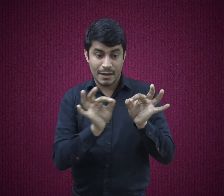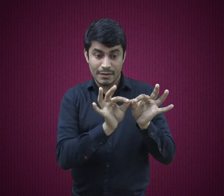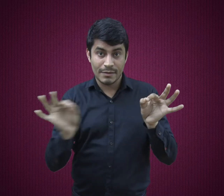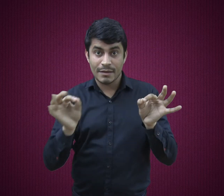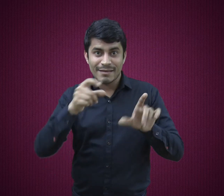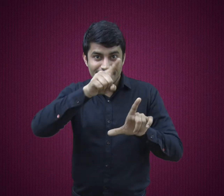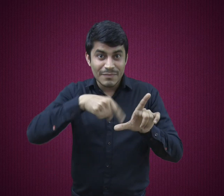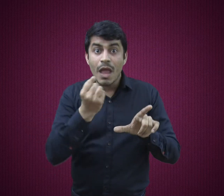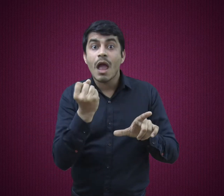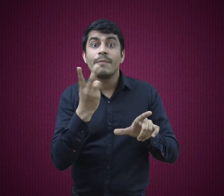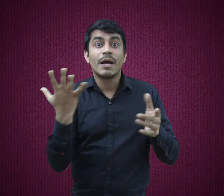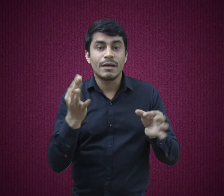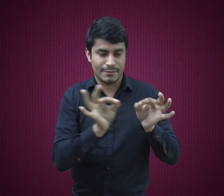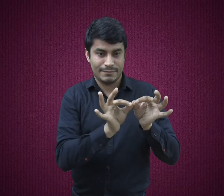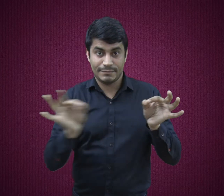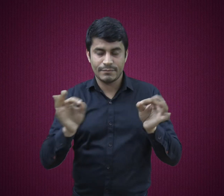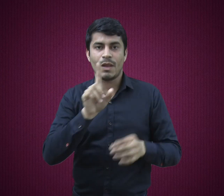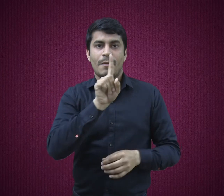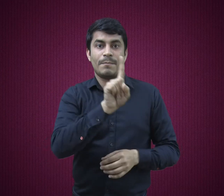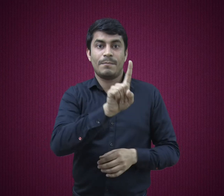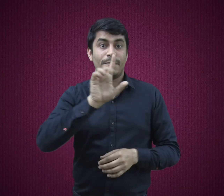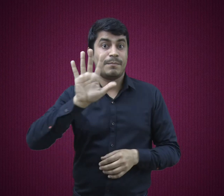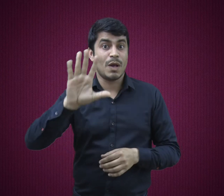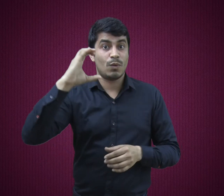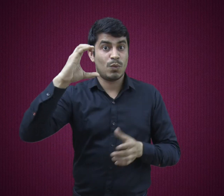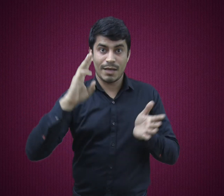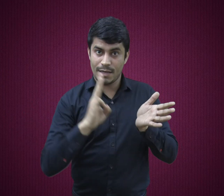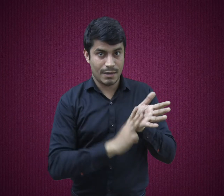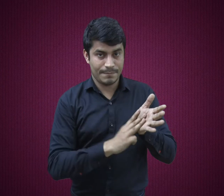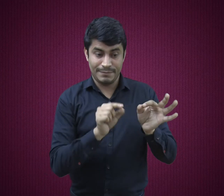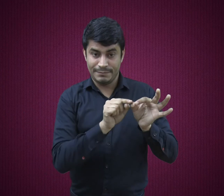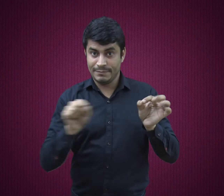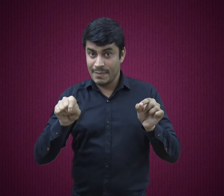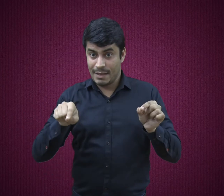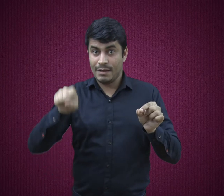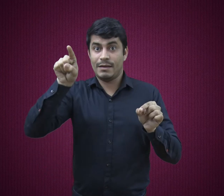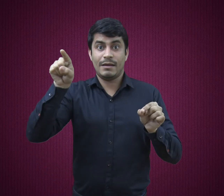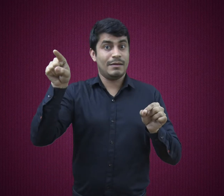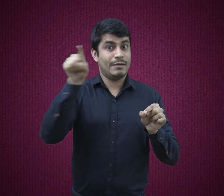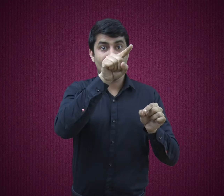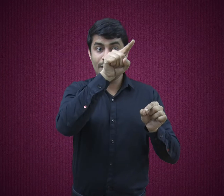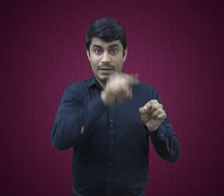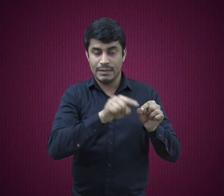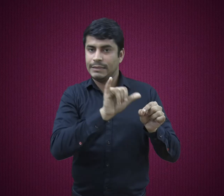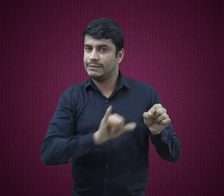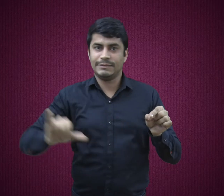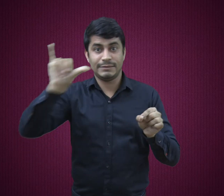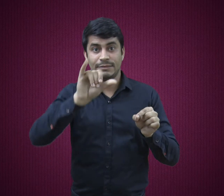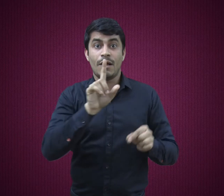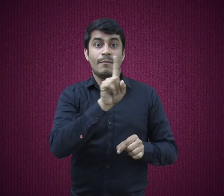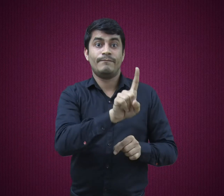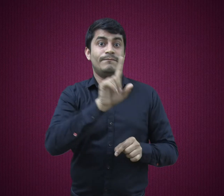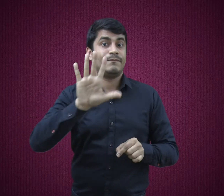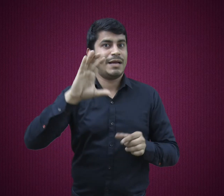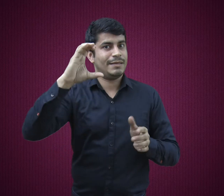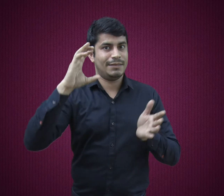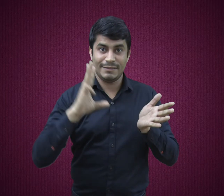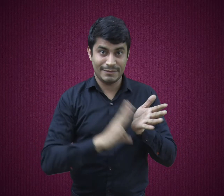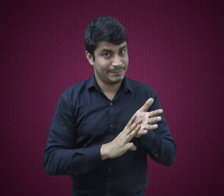The dimensions of the photo frame will be 15 centimeters from all sides.